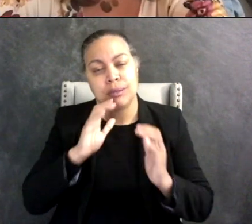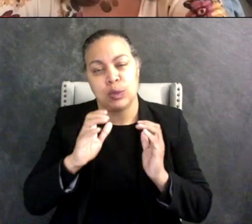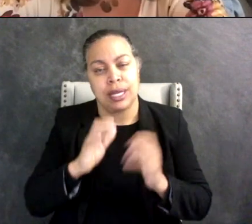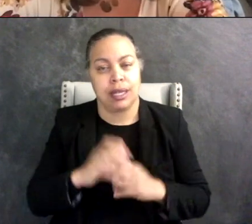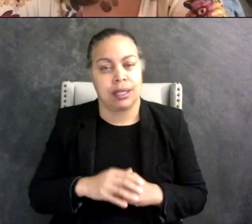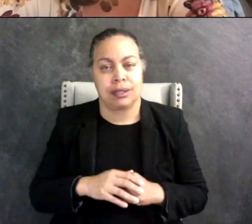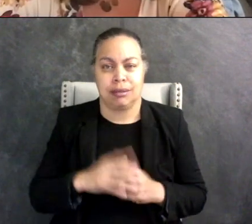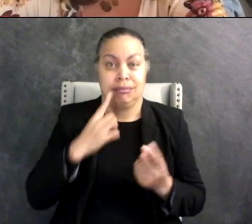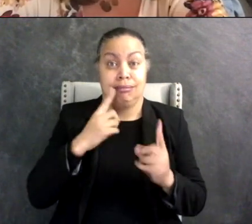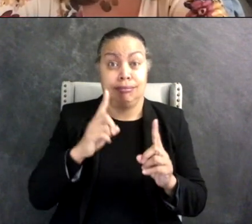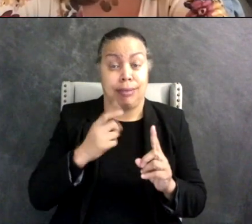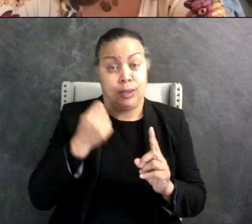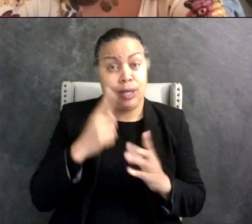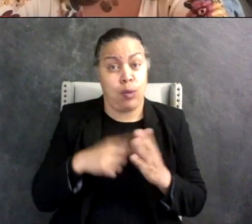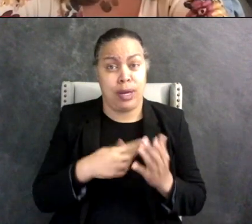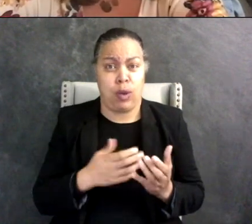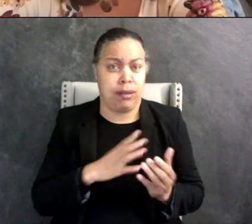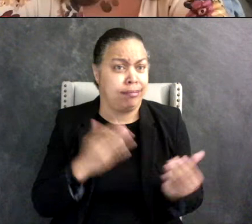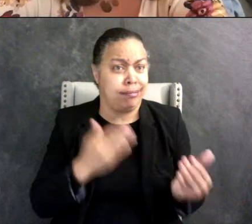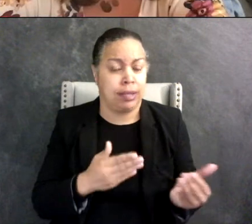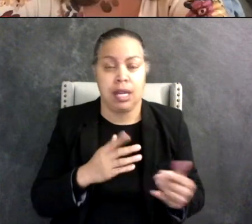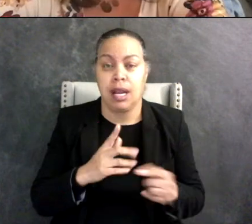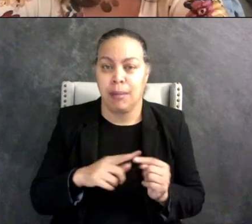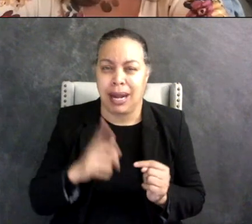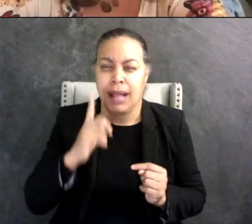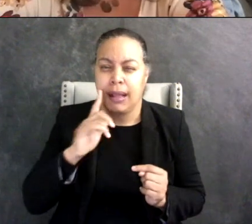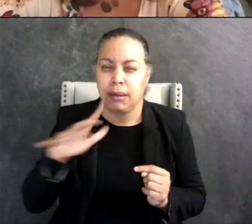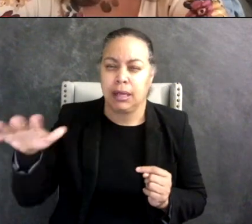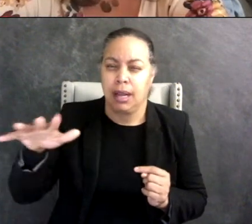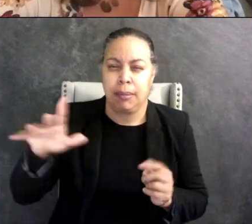parents of autistic kids are really encouraged not to trust your kids, and not to like build